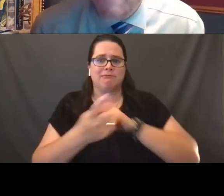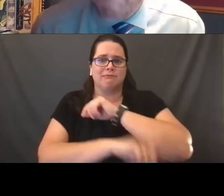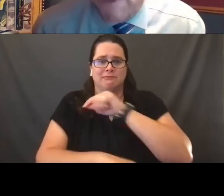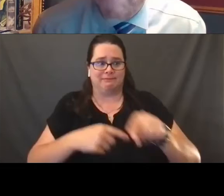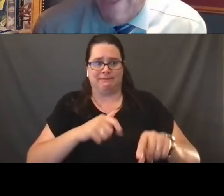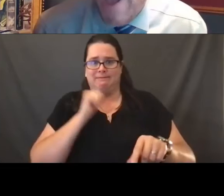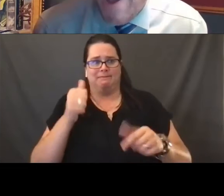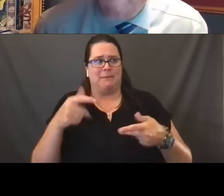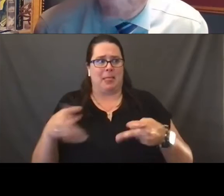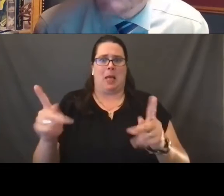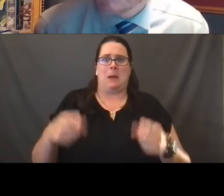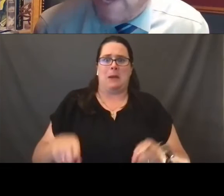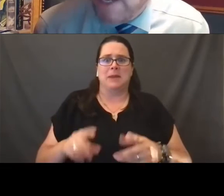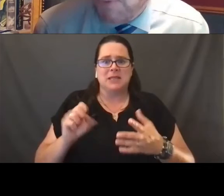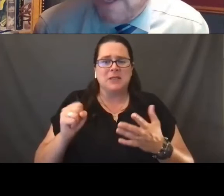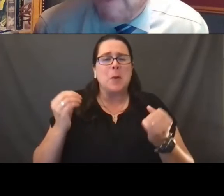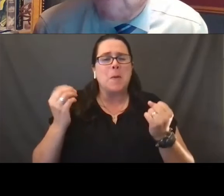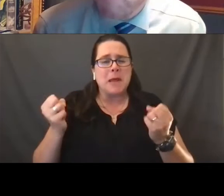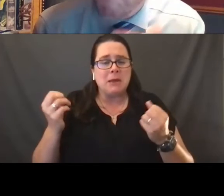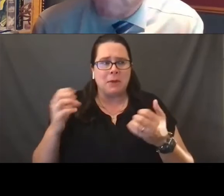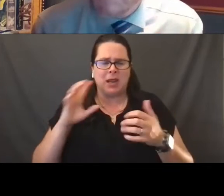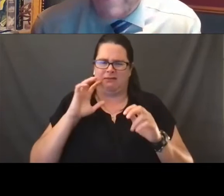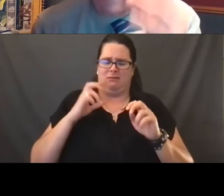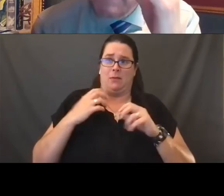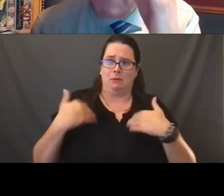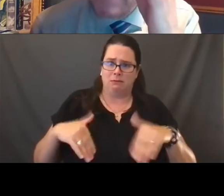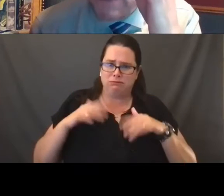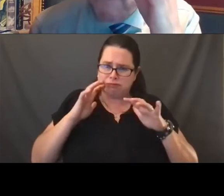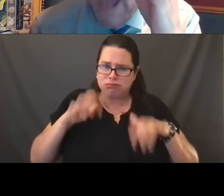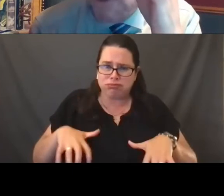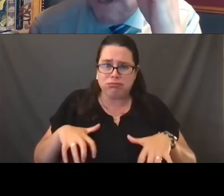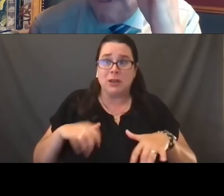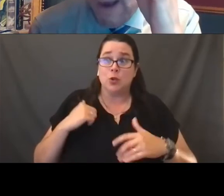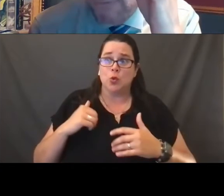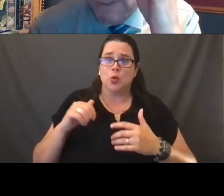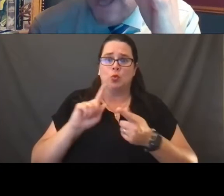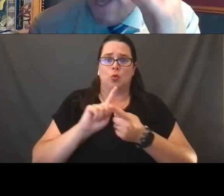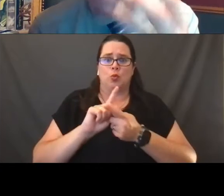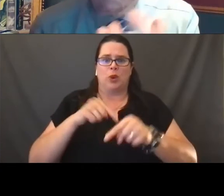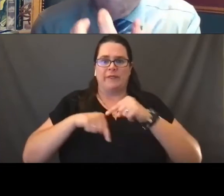Many of them are very stunning when it comes to reversing and limiting the capacity of government